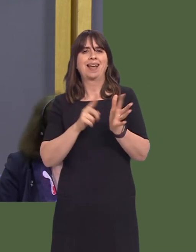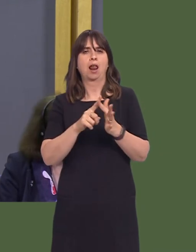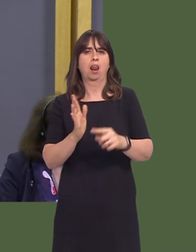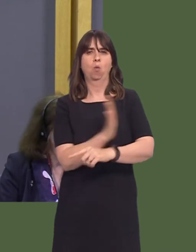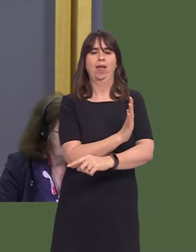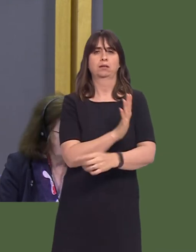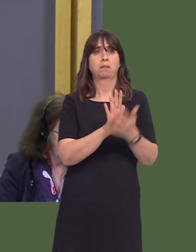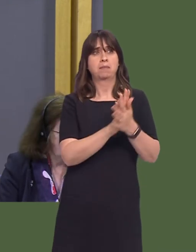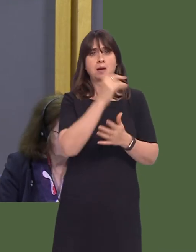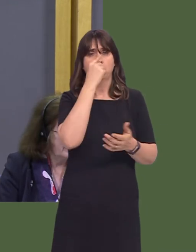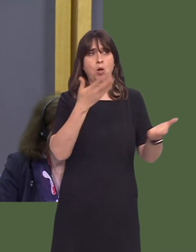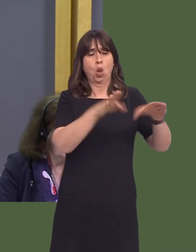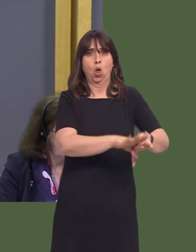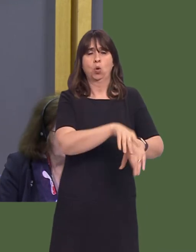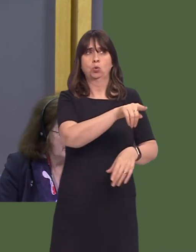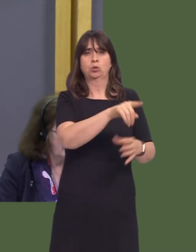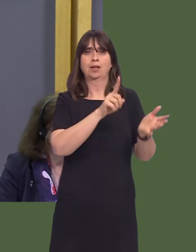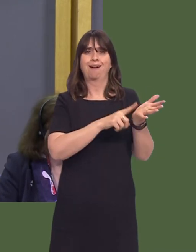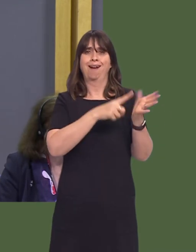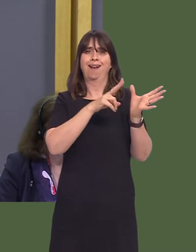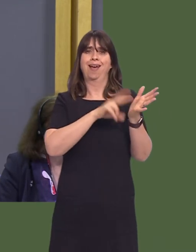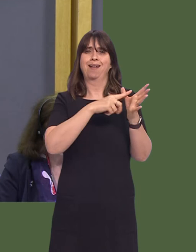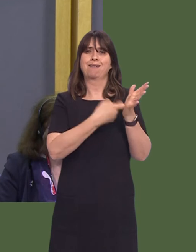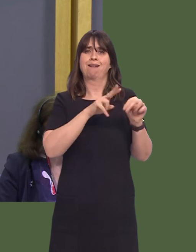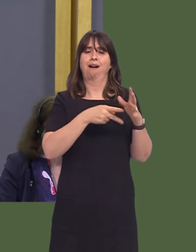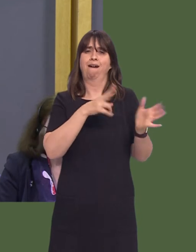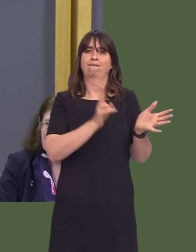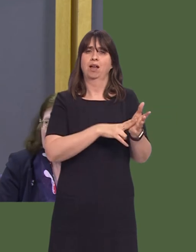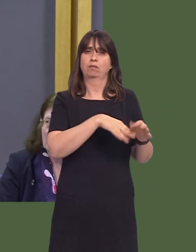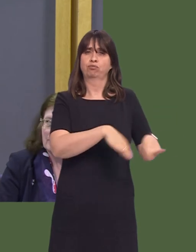the closure of Llancarfan Primary School. The school was deemed 'good' in its last Estyn